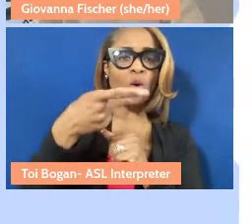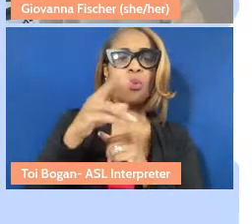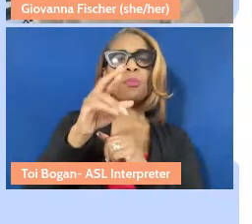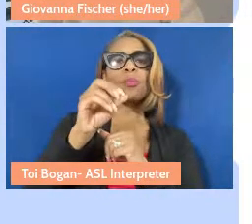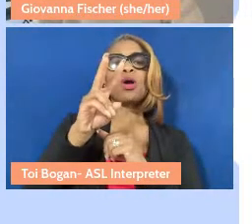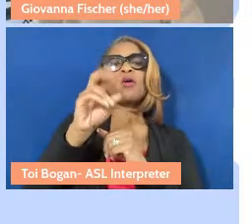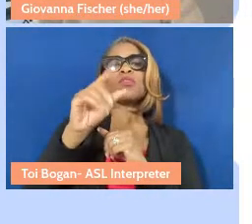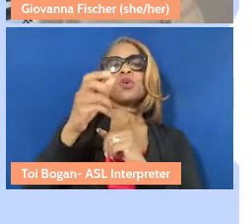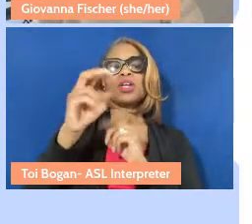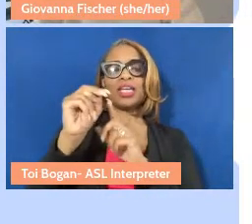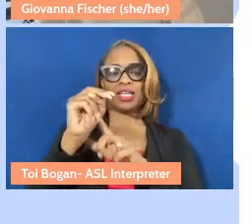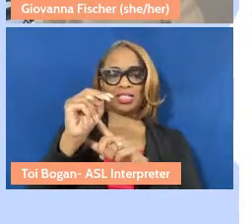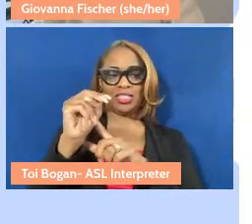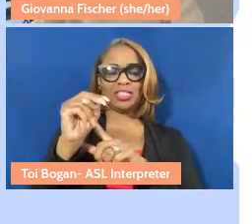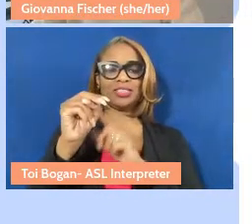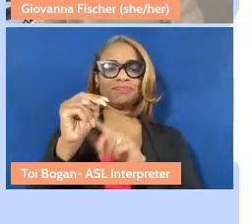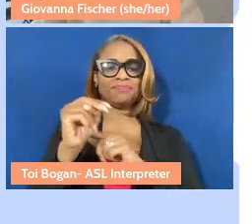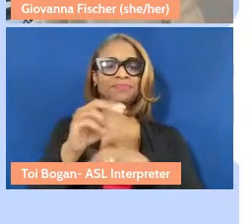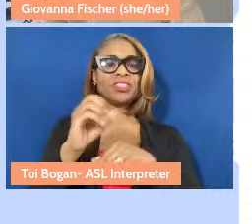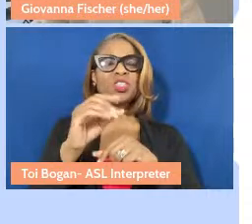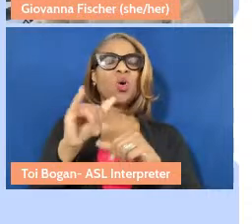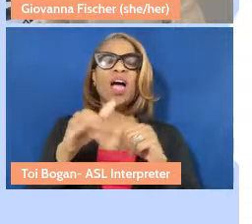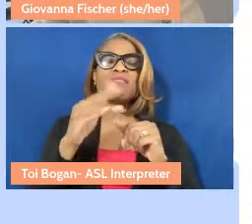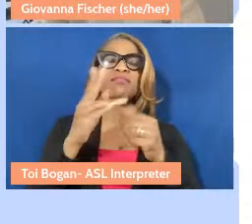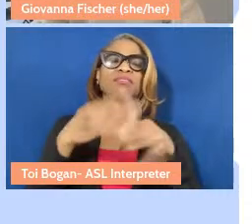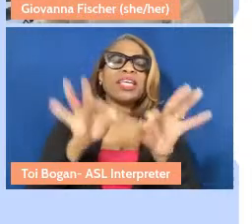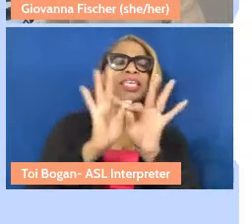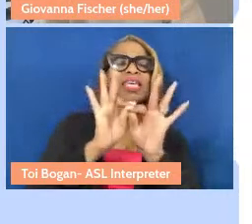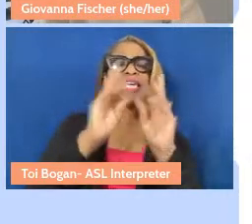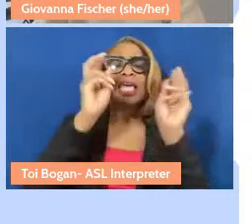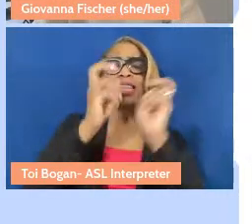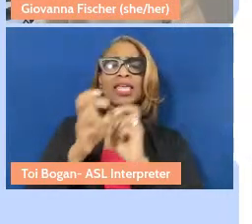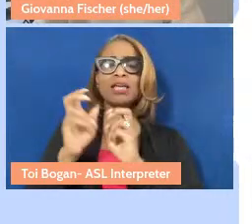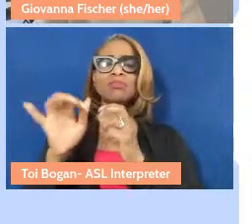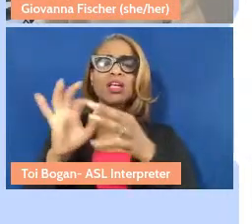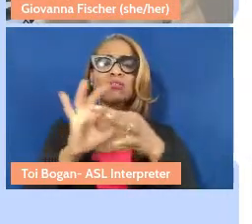the interview that identify key themes, connects the work to research and action.